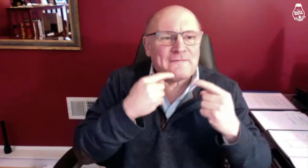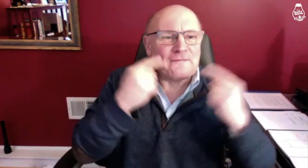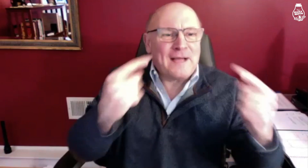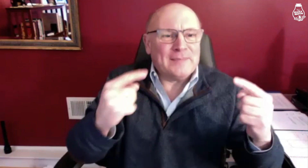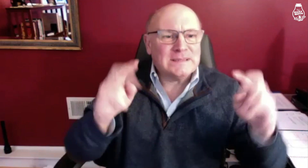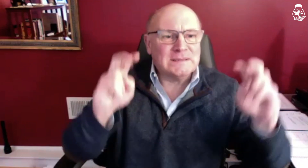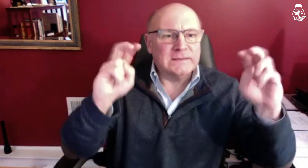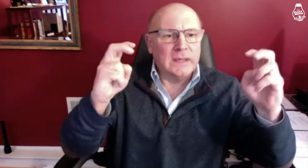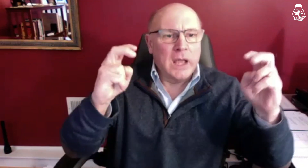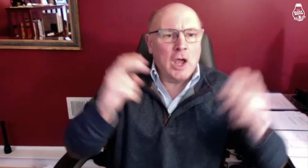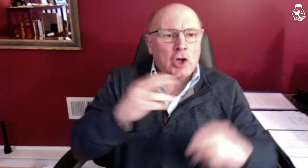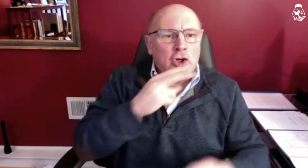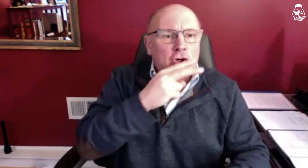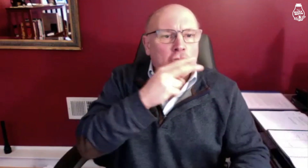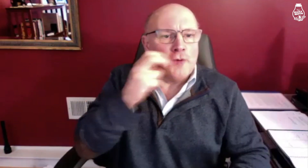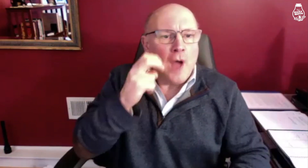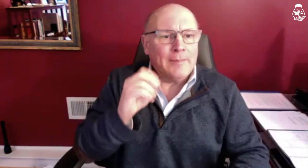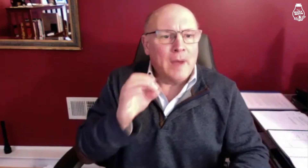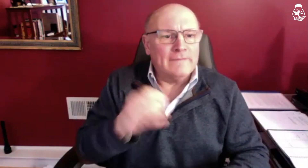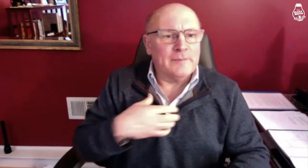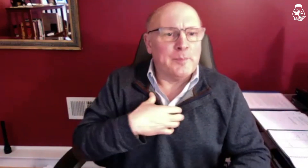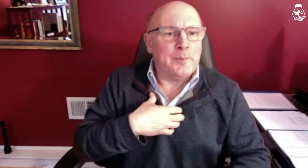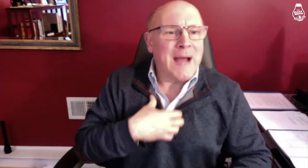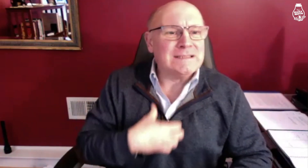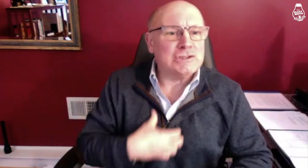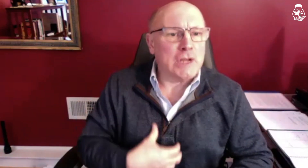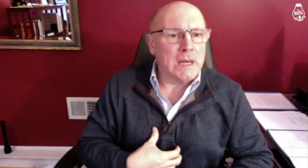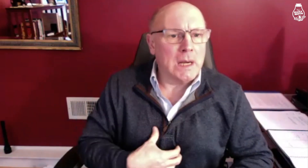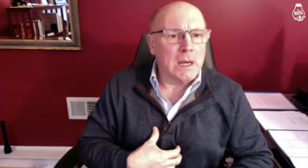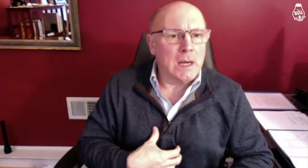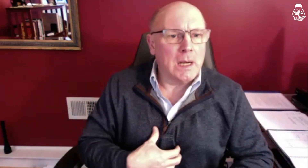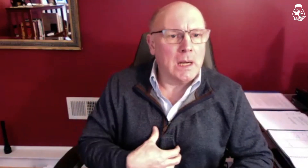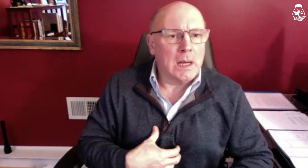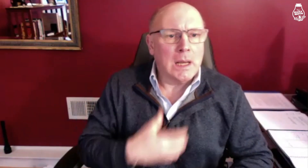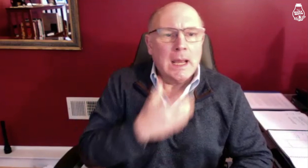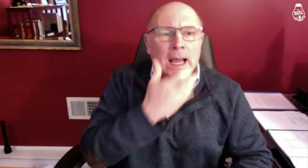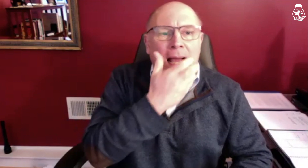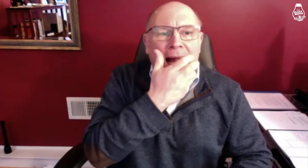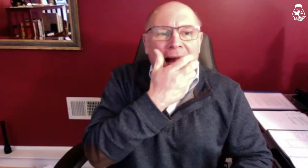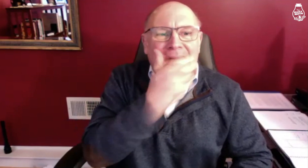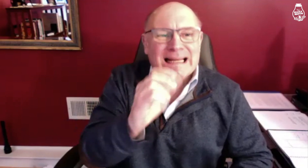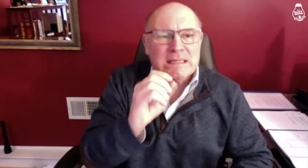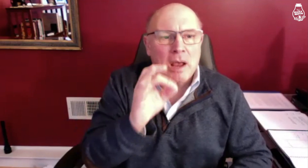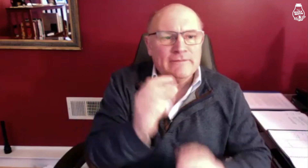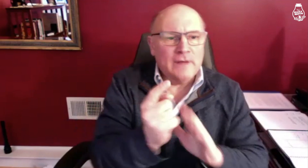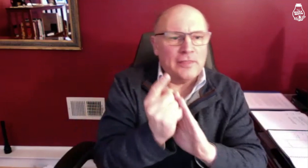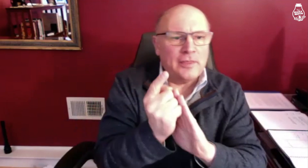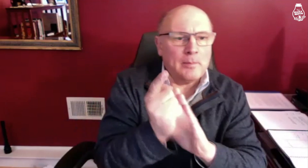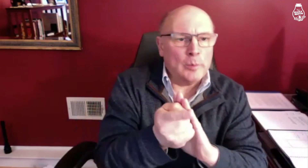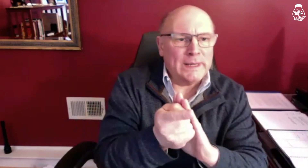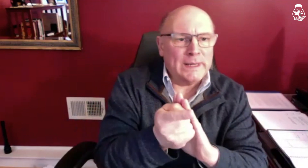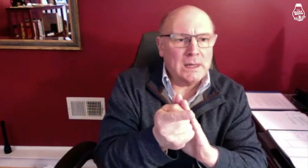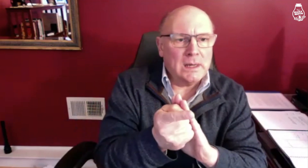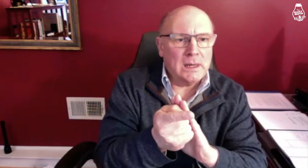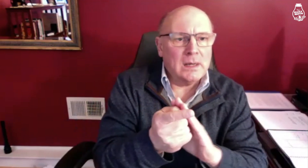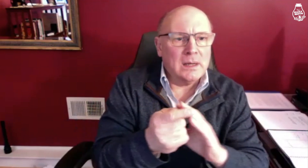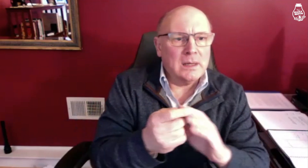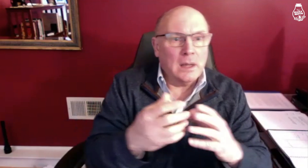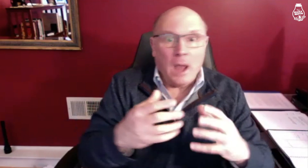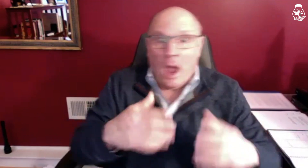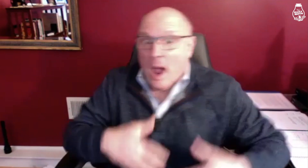a "crime of passion," done in the heat of the moment.